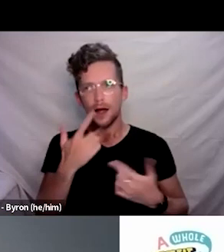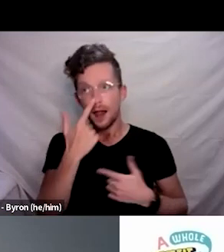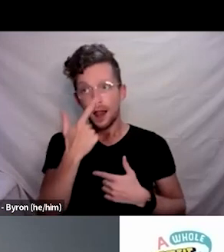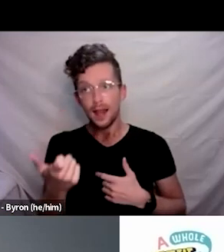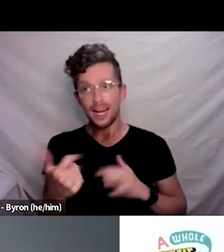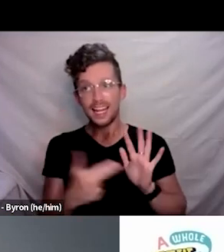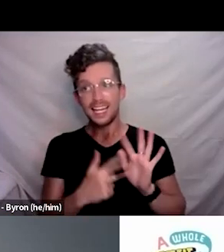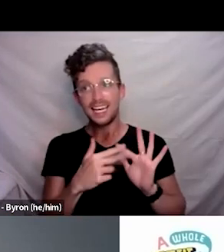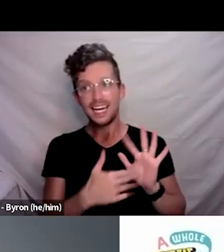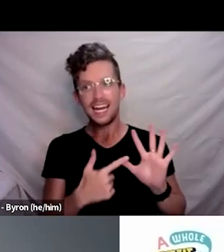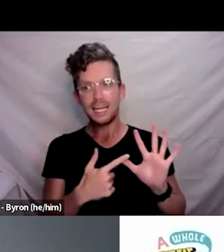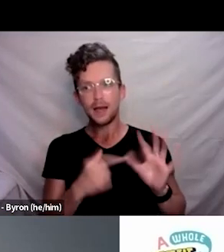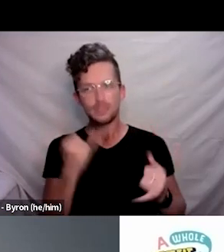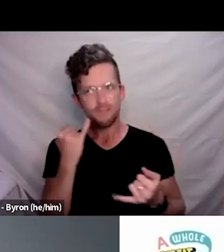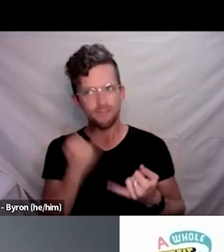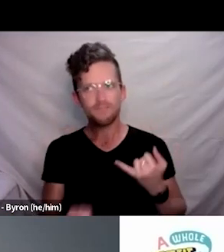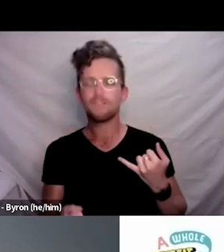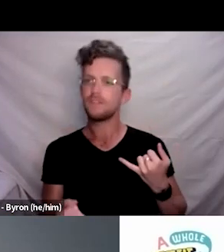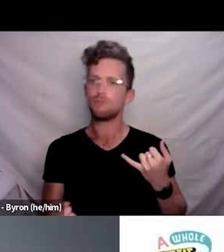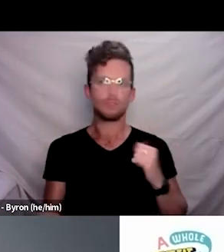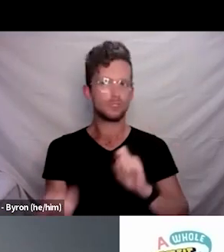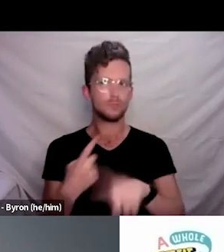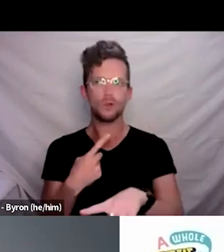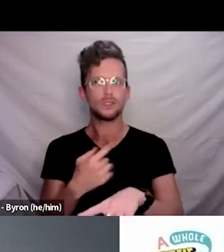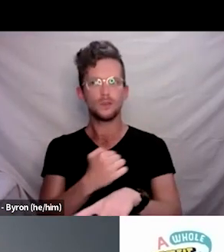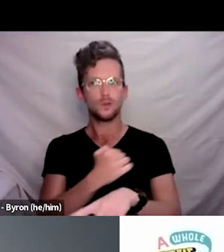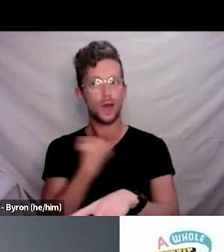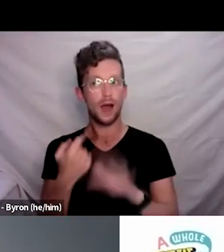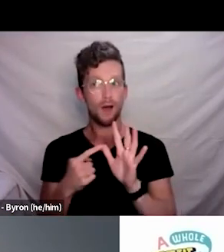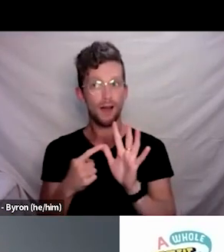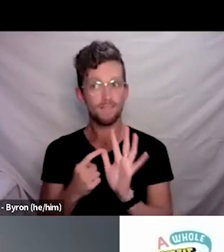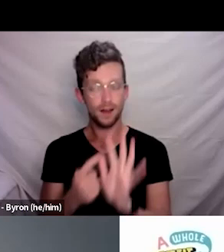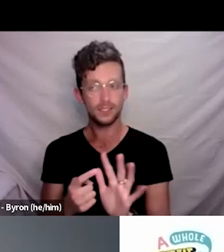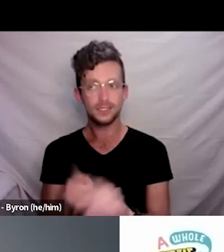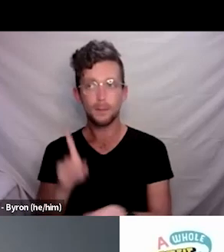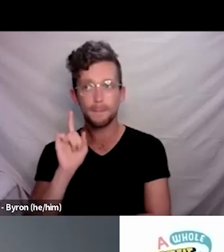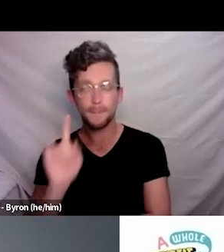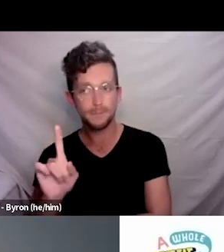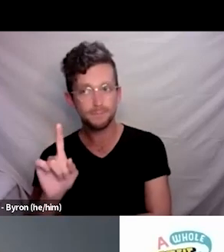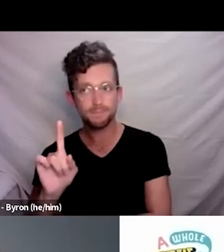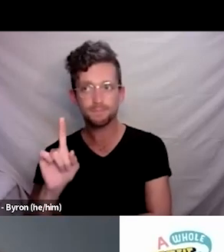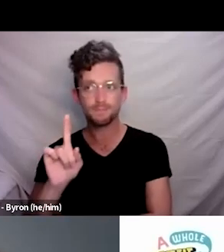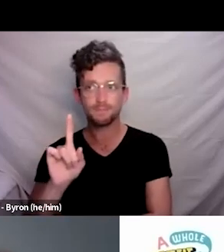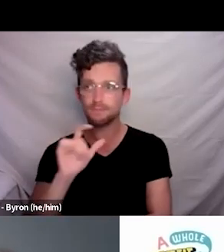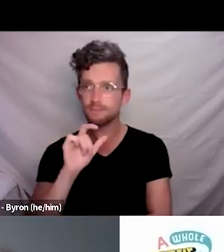our advice and help and things, but it would be good if, you know, emergency services and others